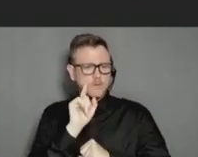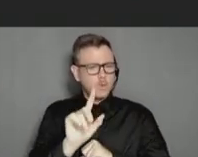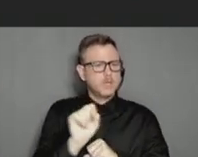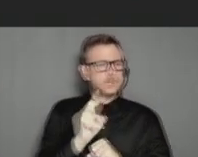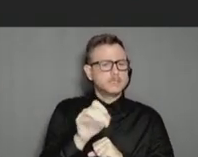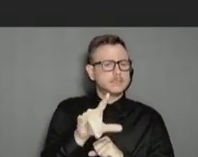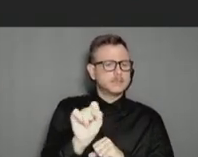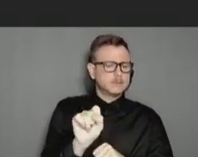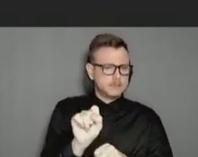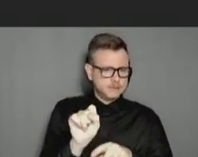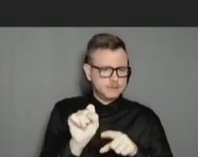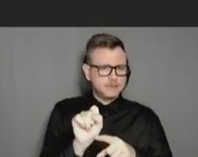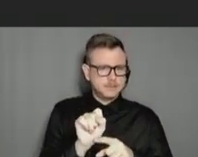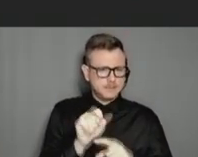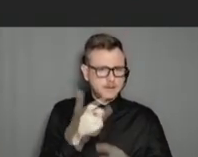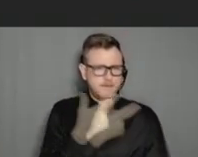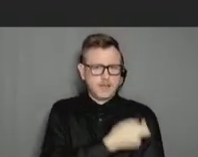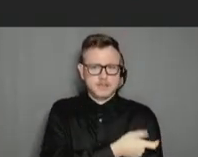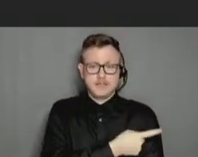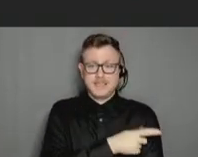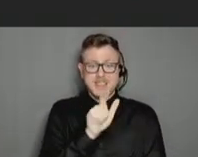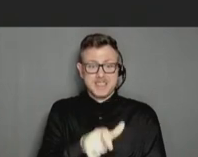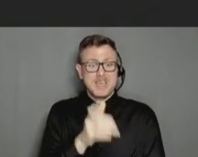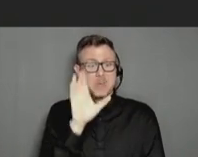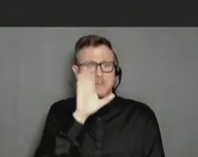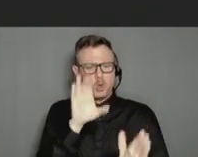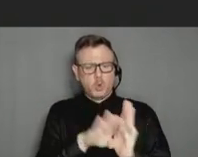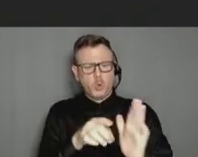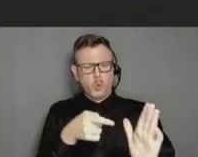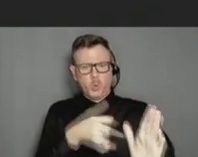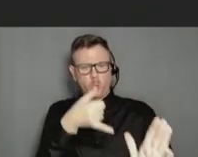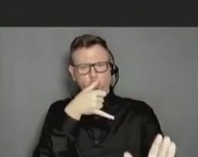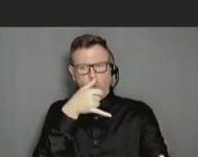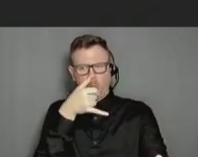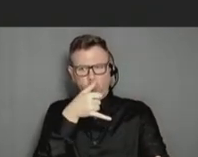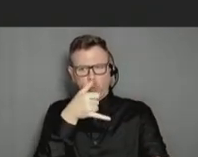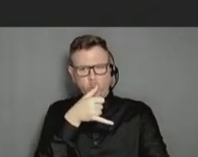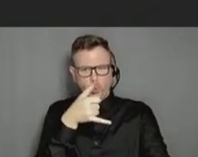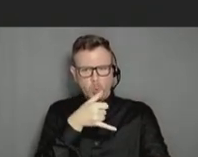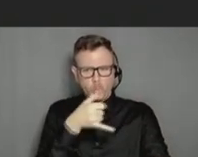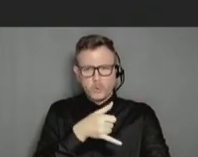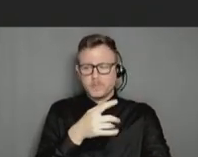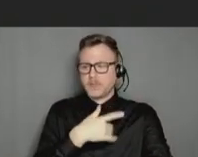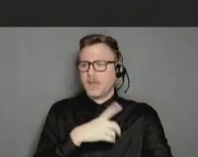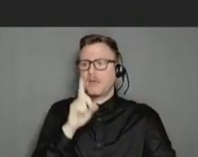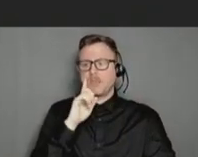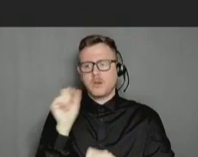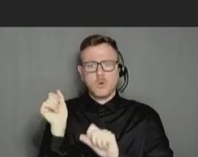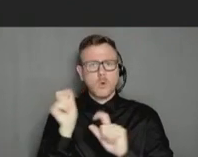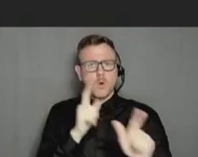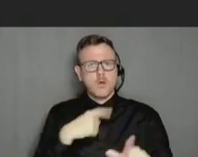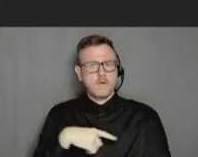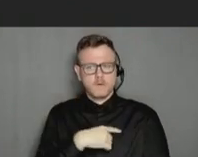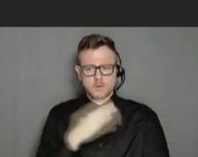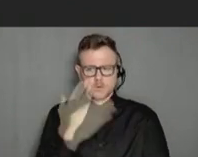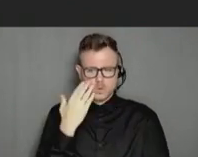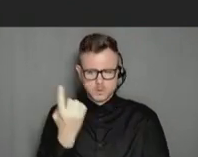Those pictures, holy smokes, right? And almost all of us know somebody who has had shingles